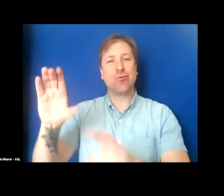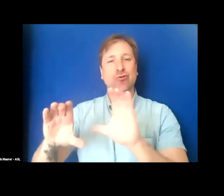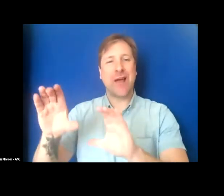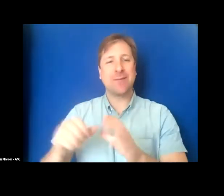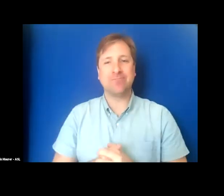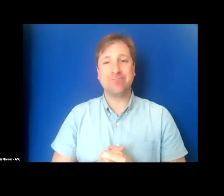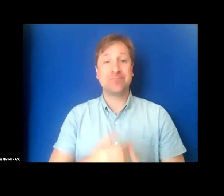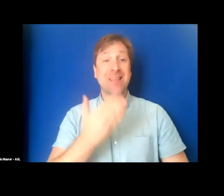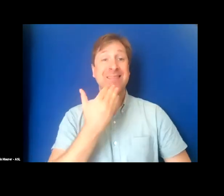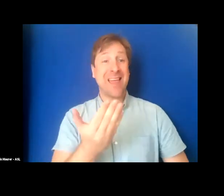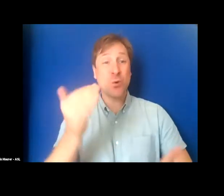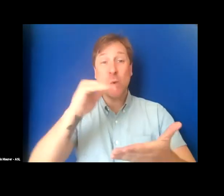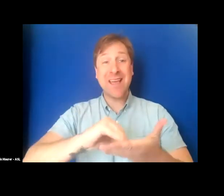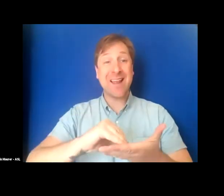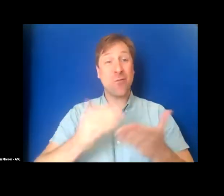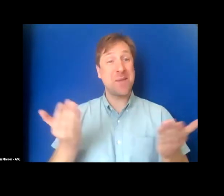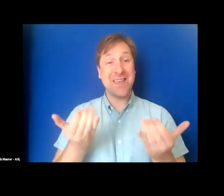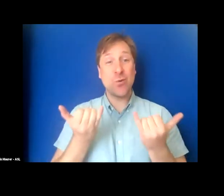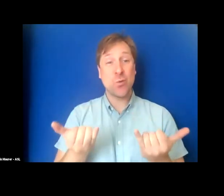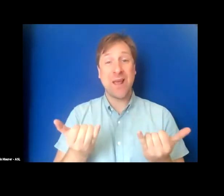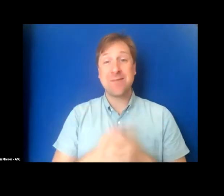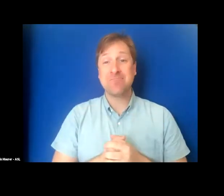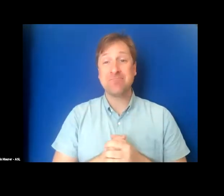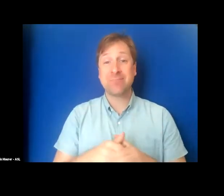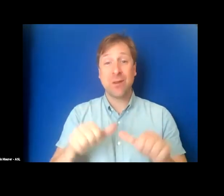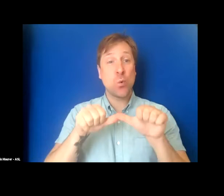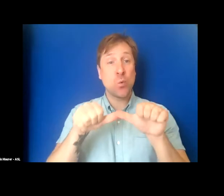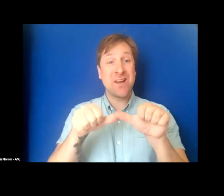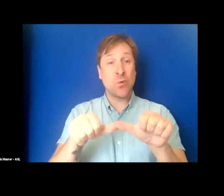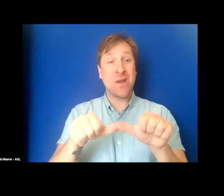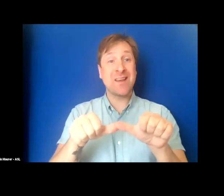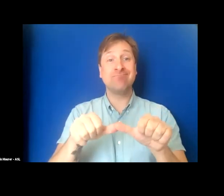I thank you very much again for being here. And in continuing in the spirit of